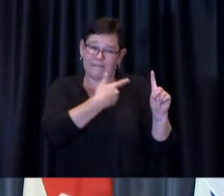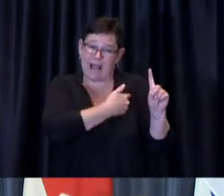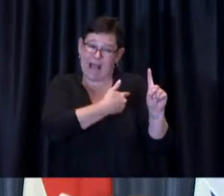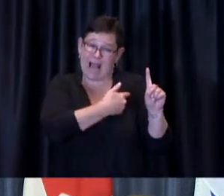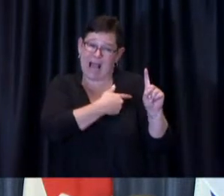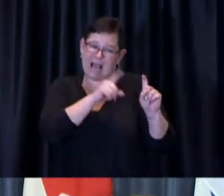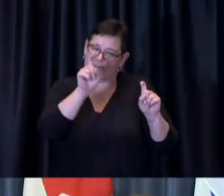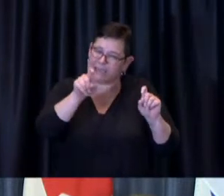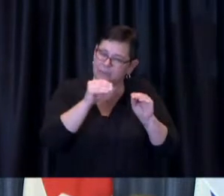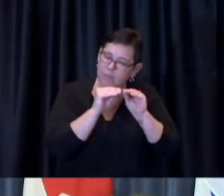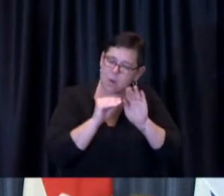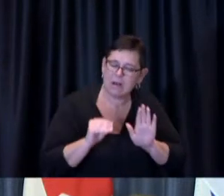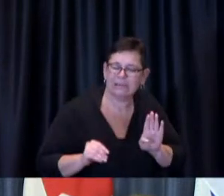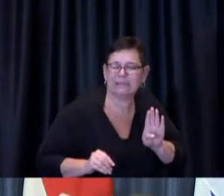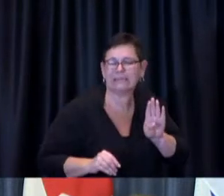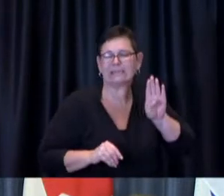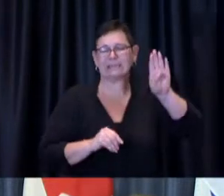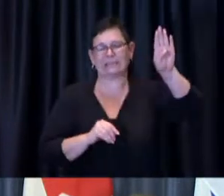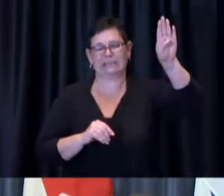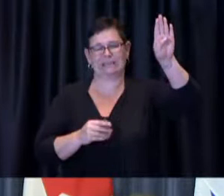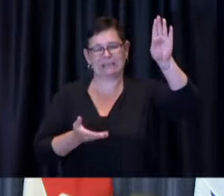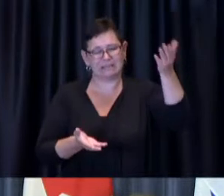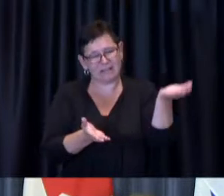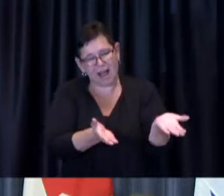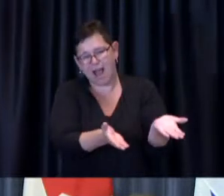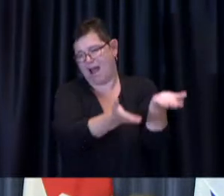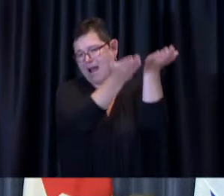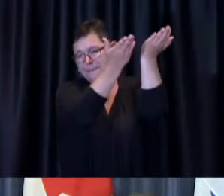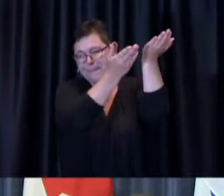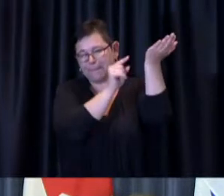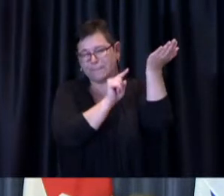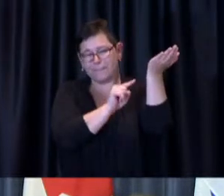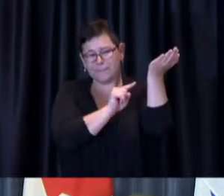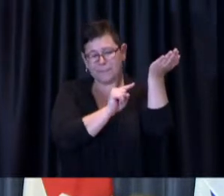and of course we're interested in doing that which is informed by the science